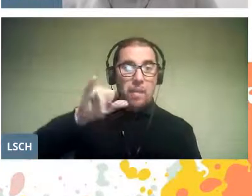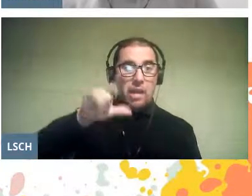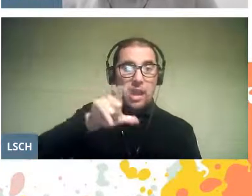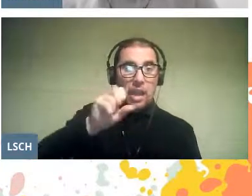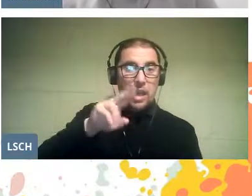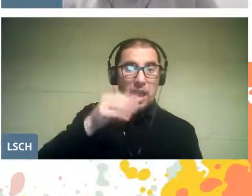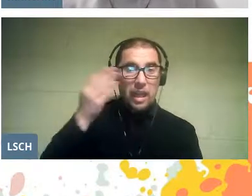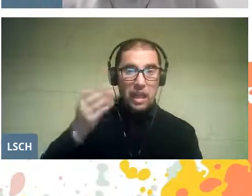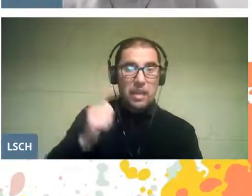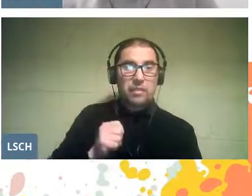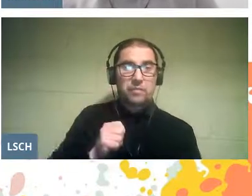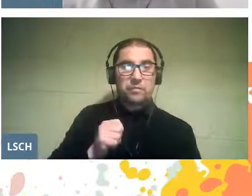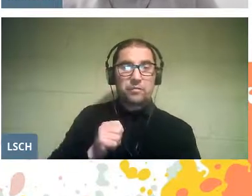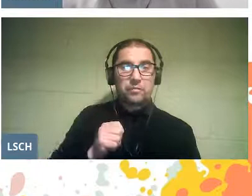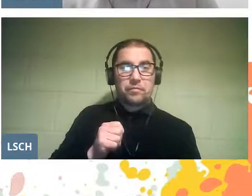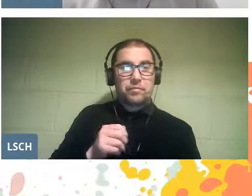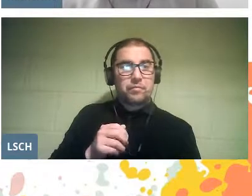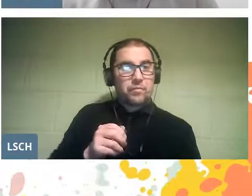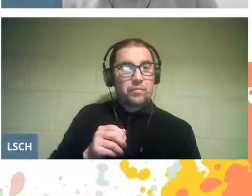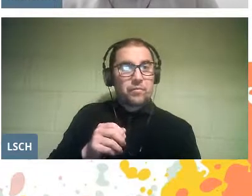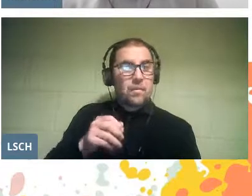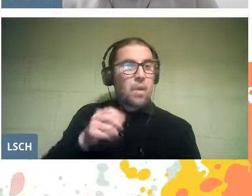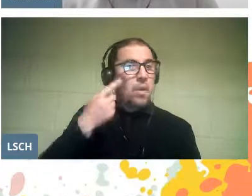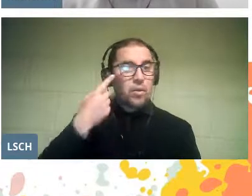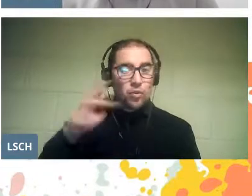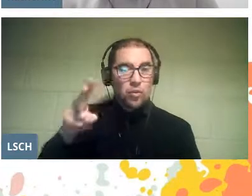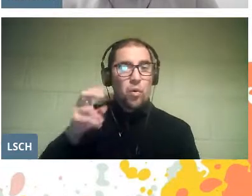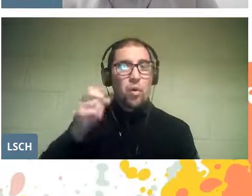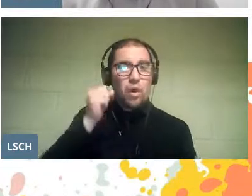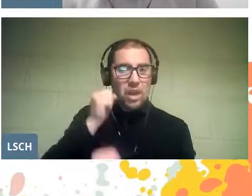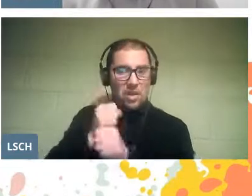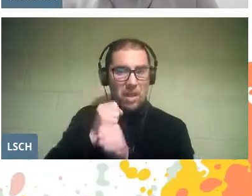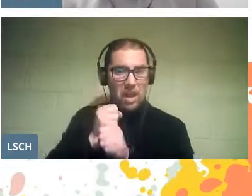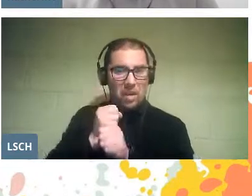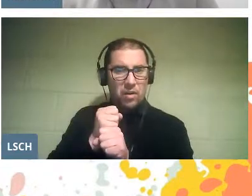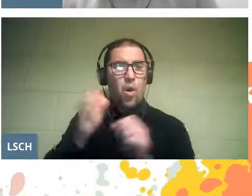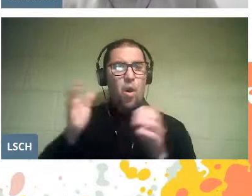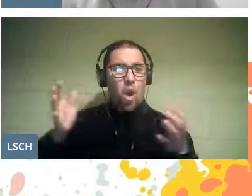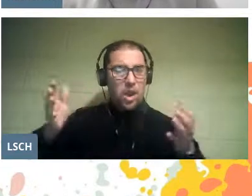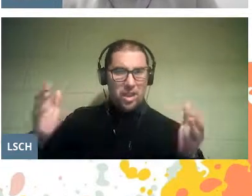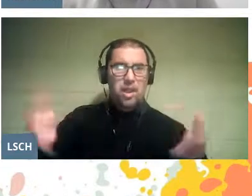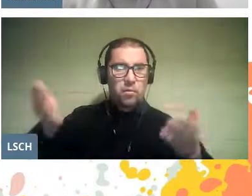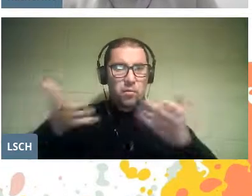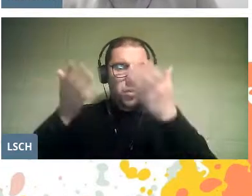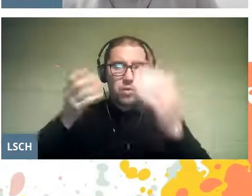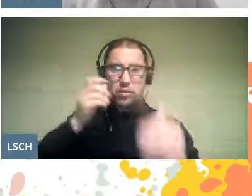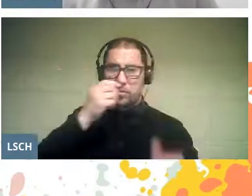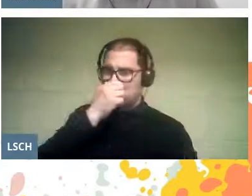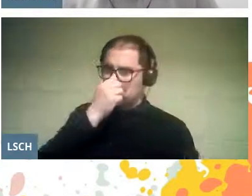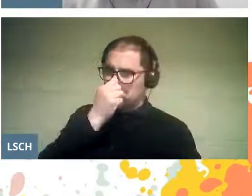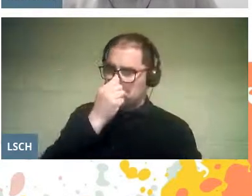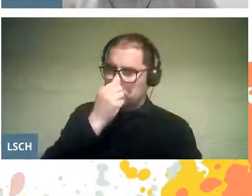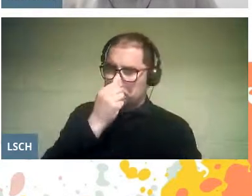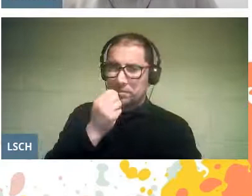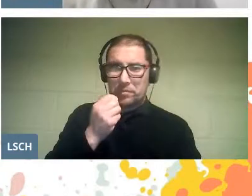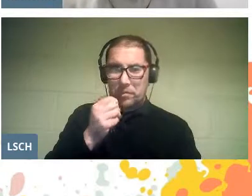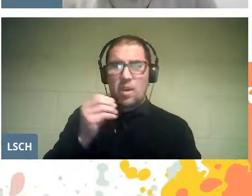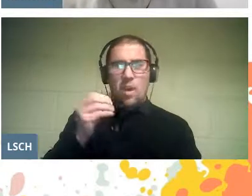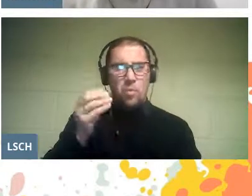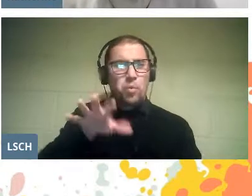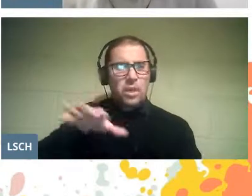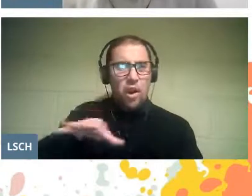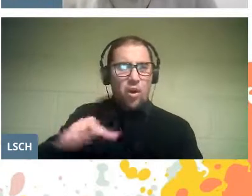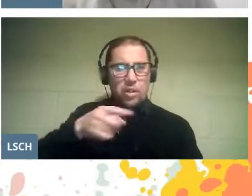without whose impulse many things would not have happened